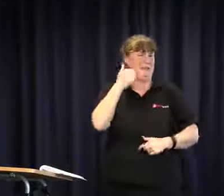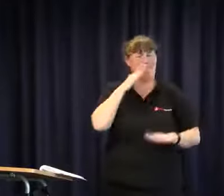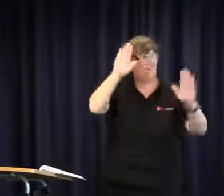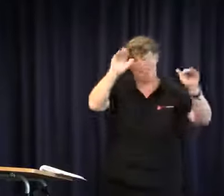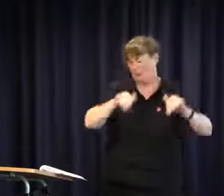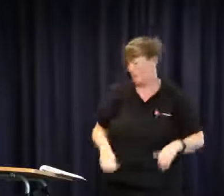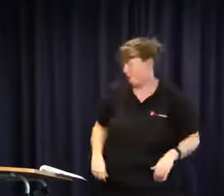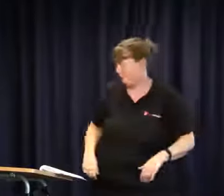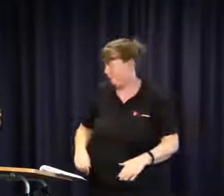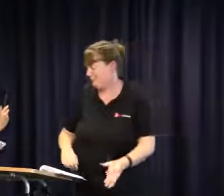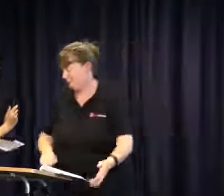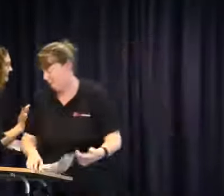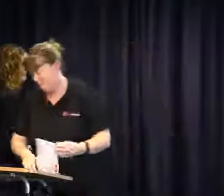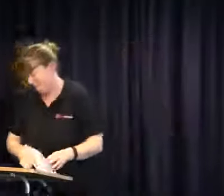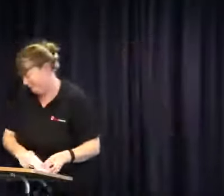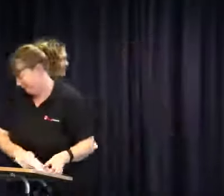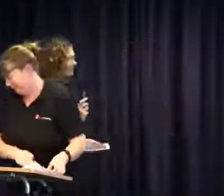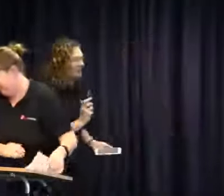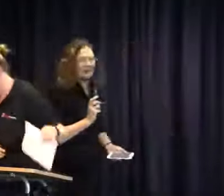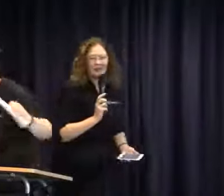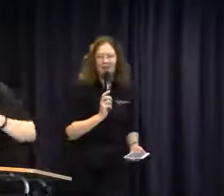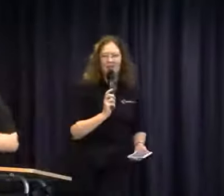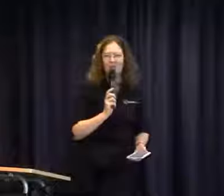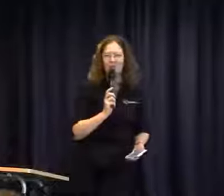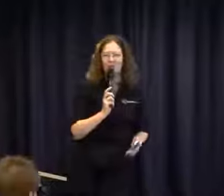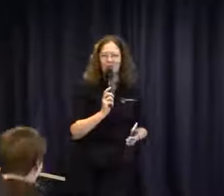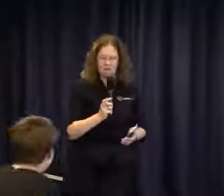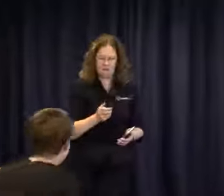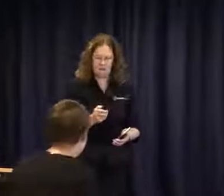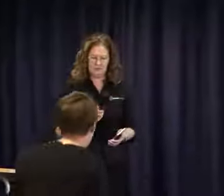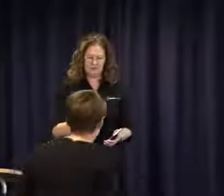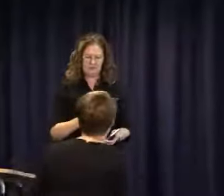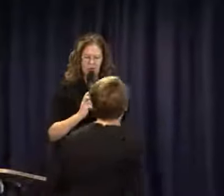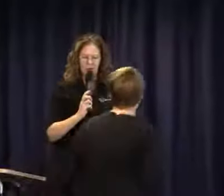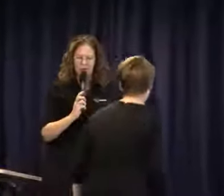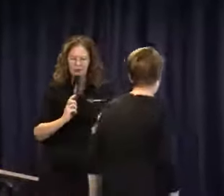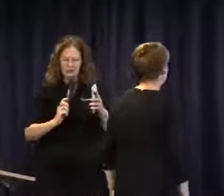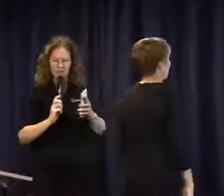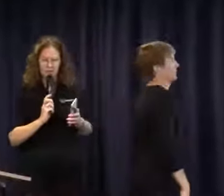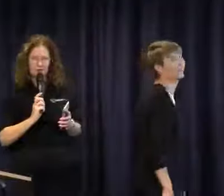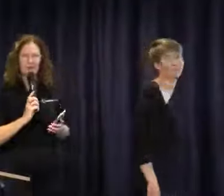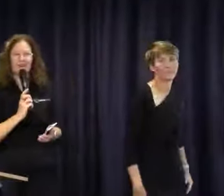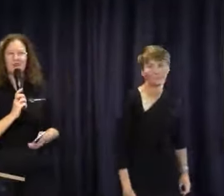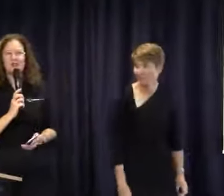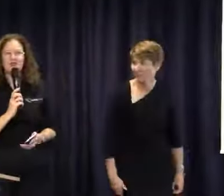and thank you for having us here today. Bye.